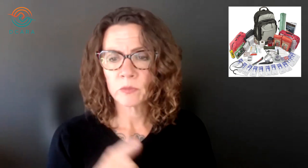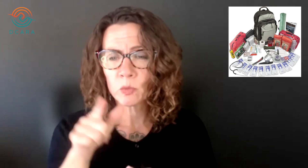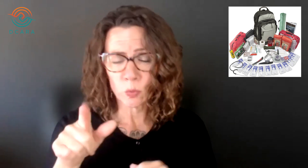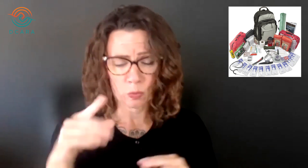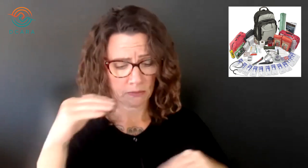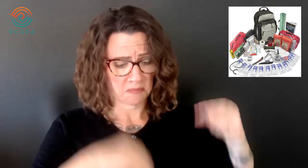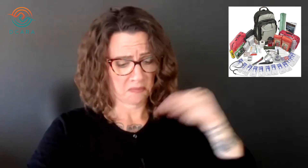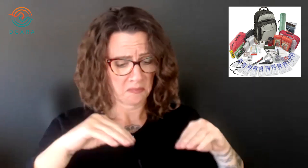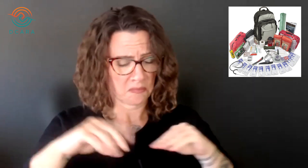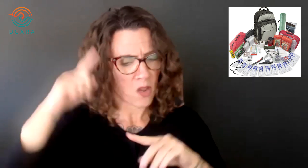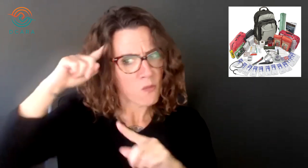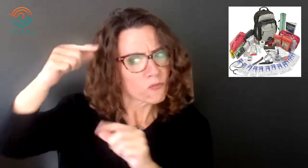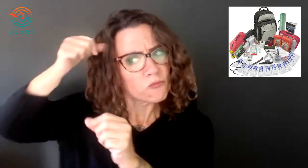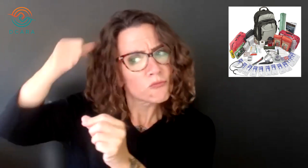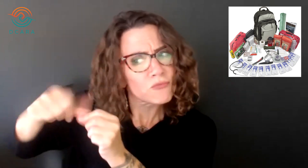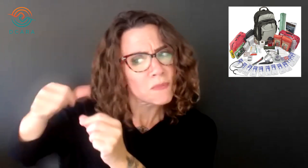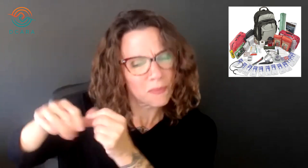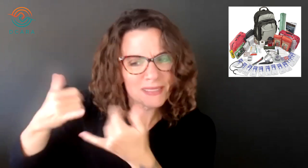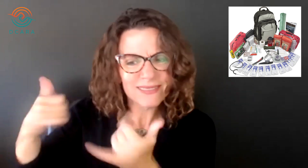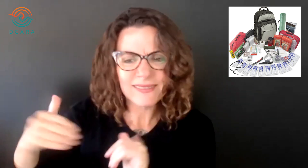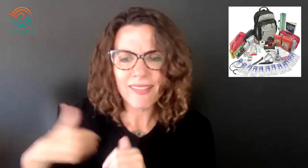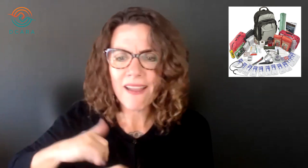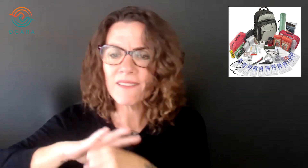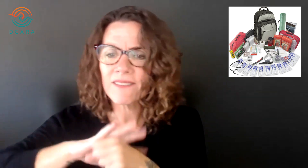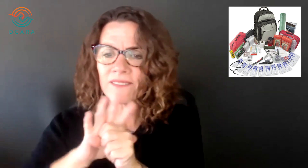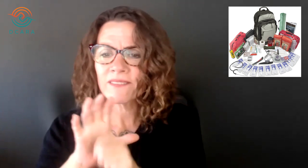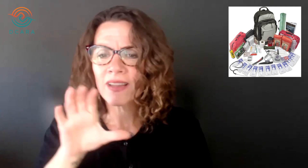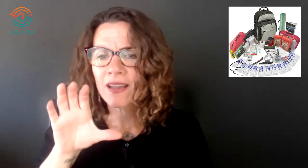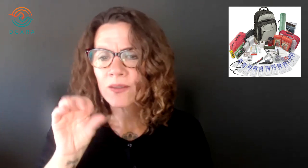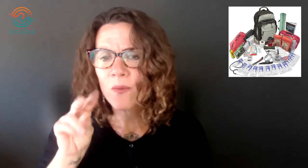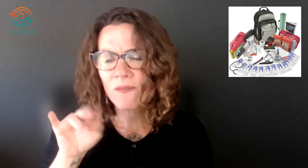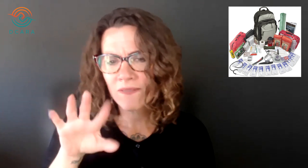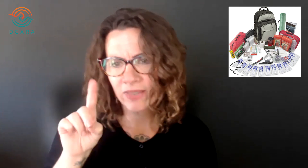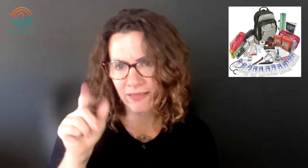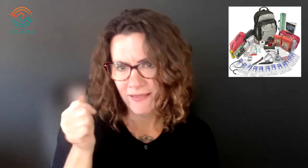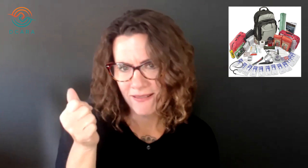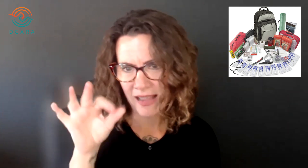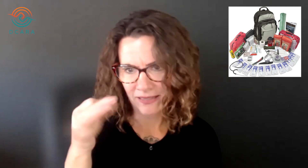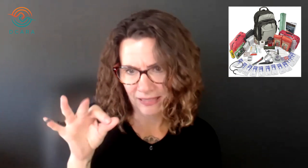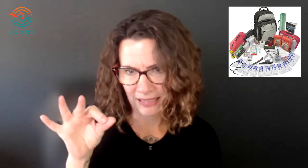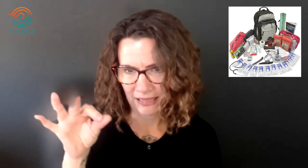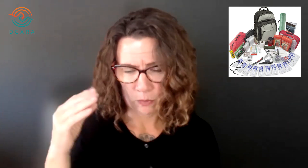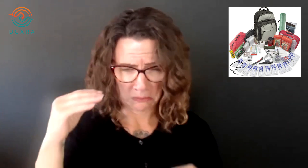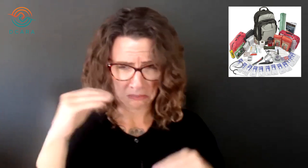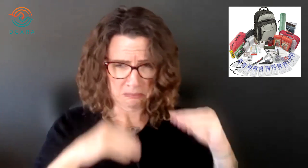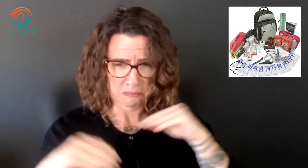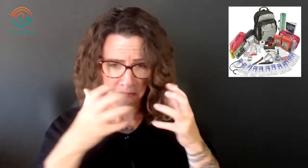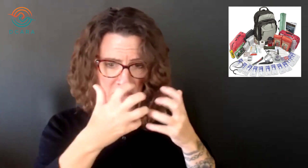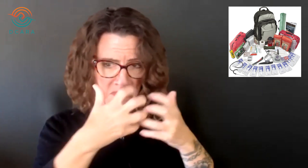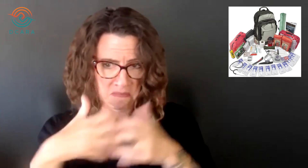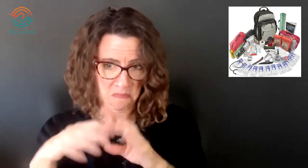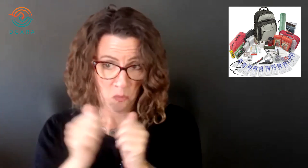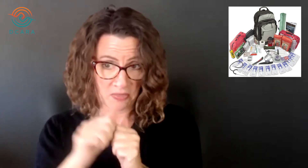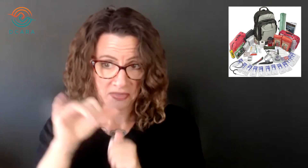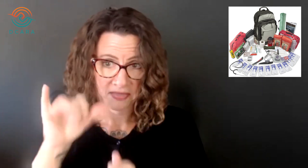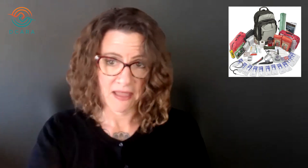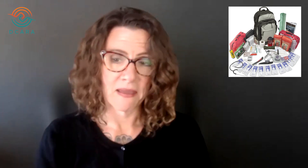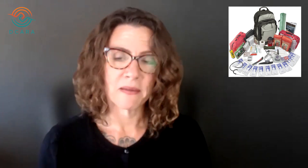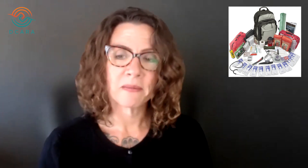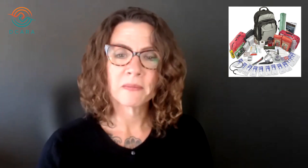Make sure you plan with COVID-19 in mind.